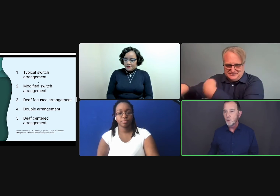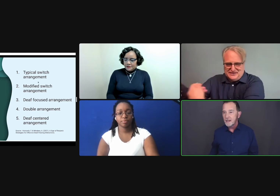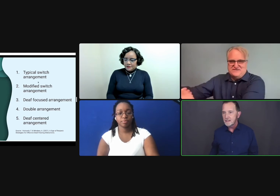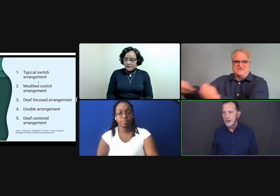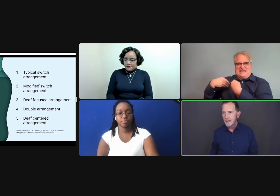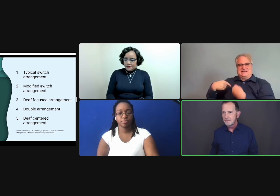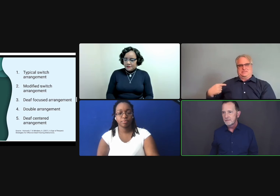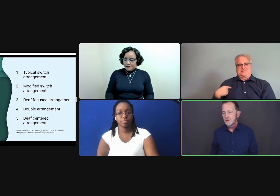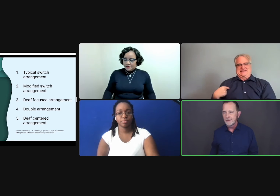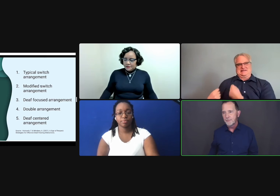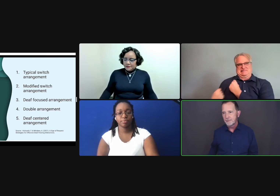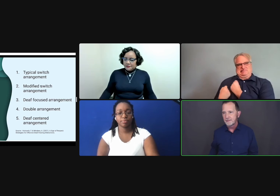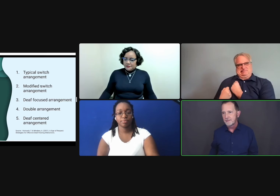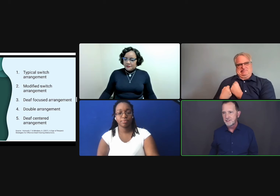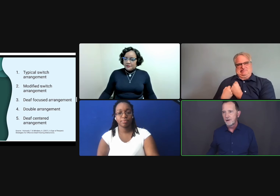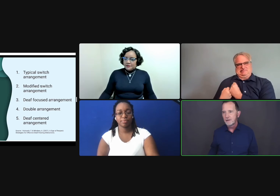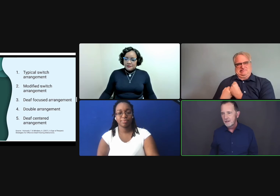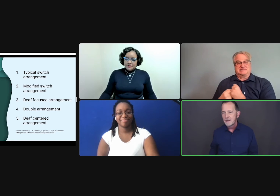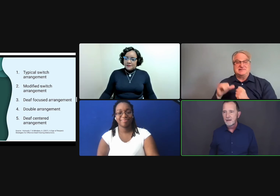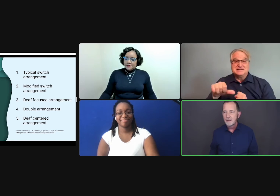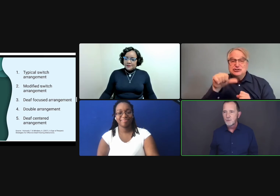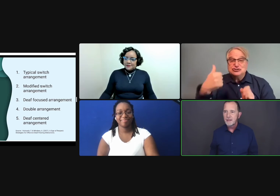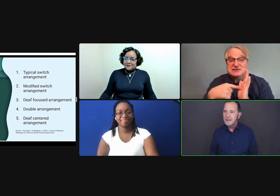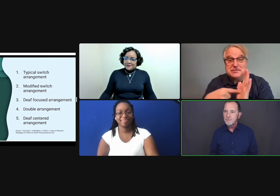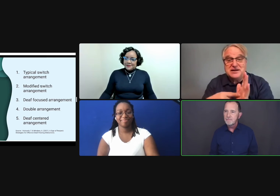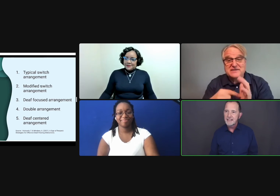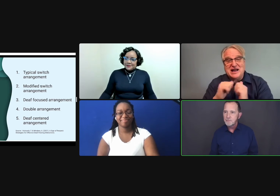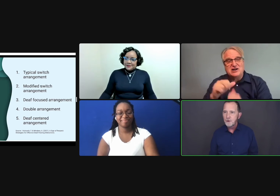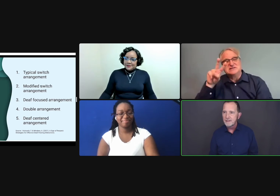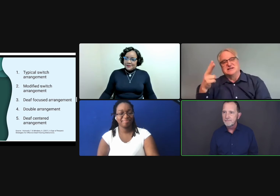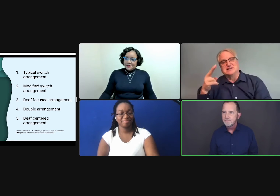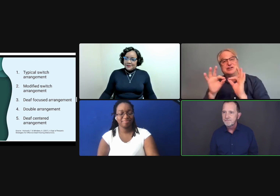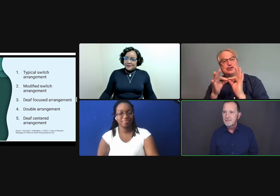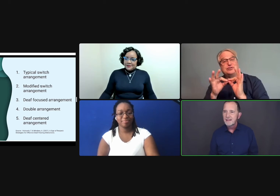who was on or up on the chair will then become my support.